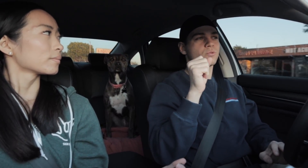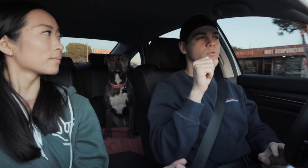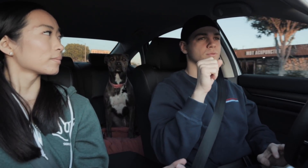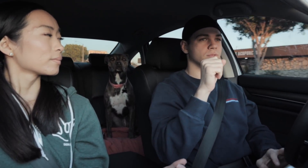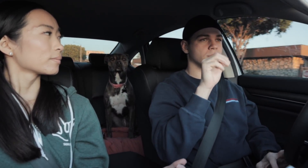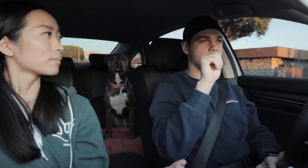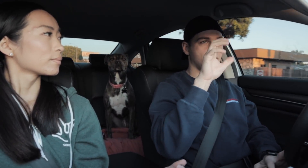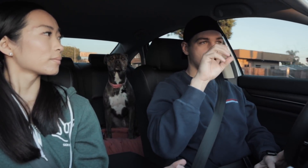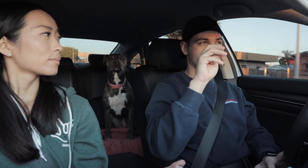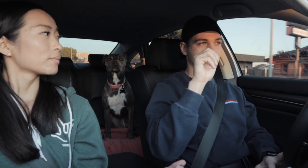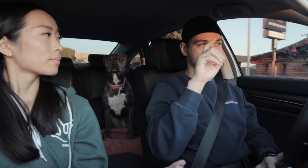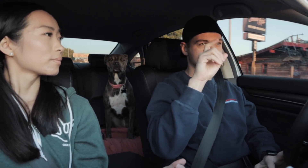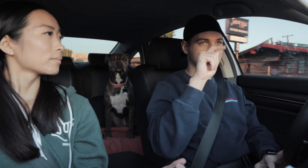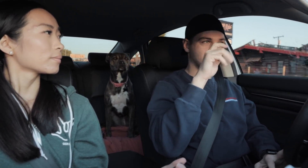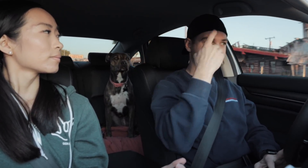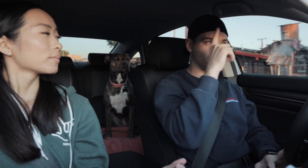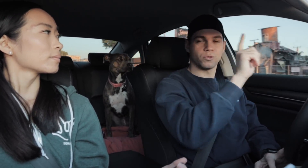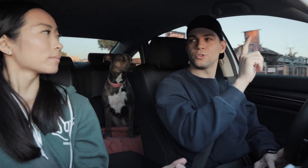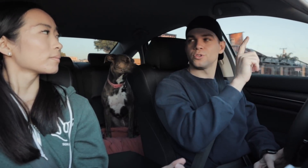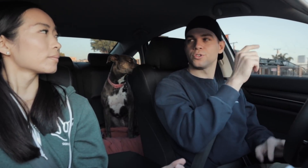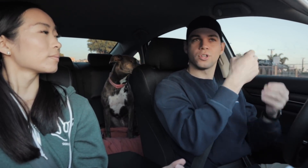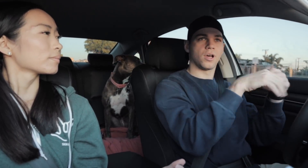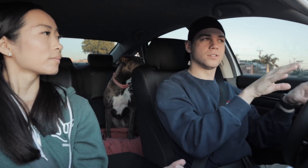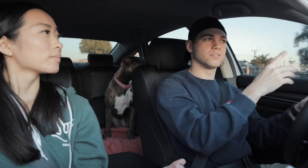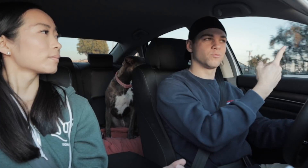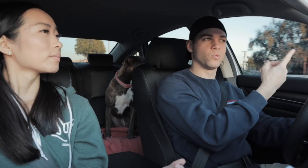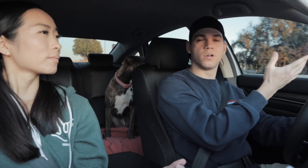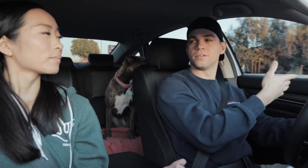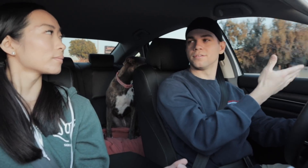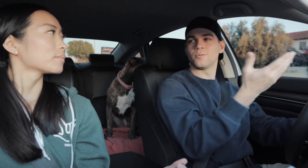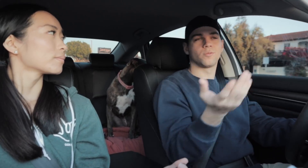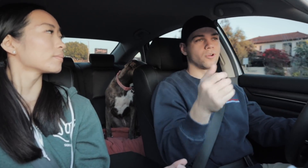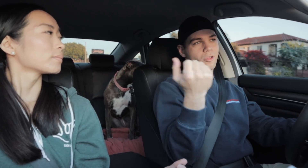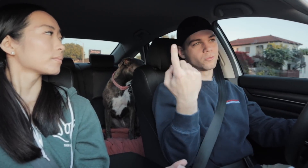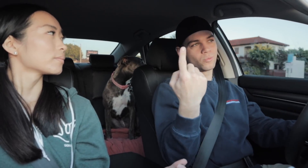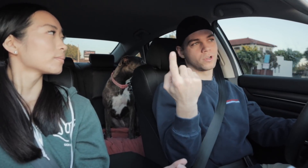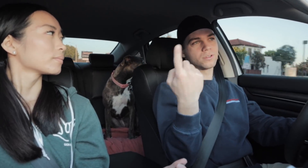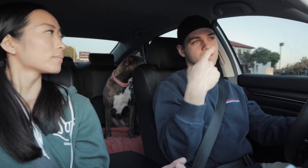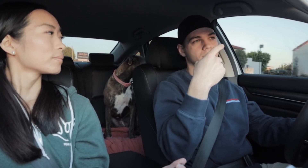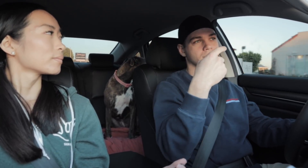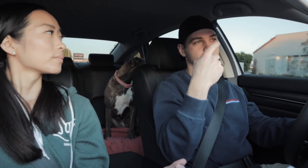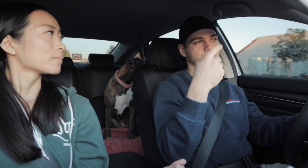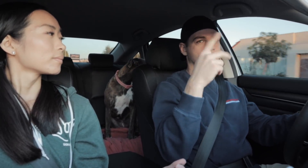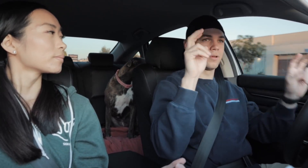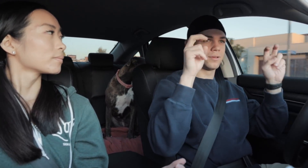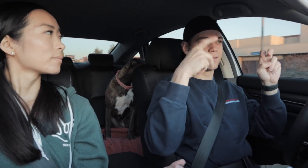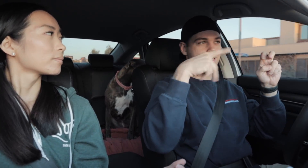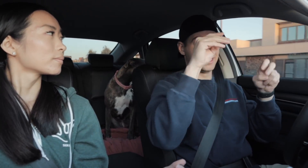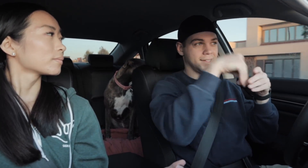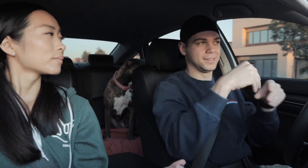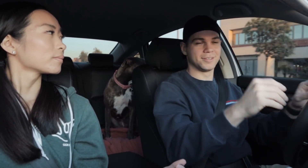in order to accommodate for loss of one sense, and the other ones "kick in"